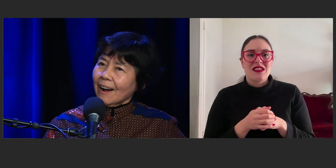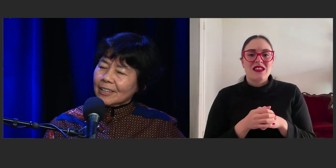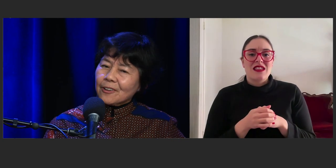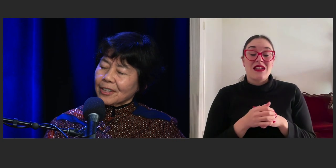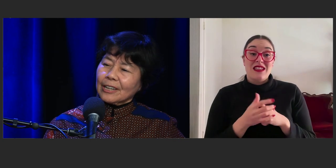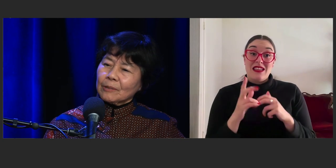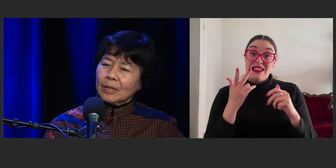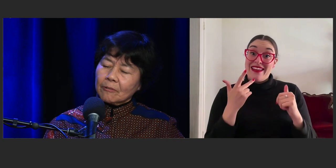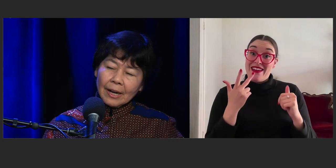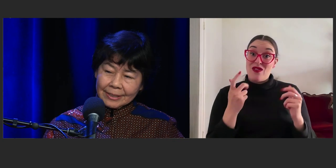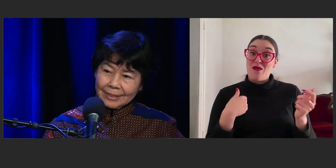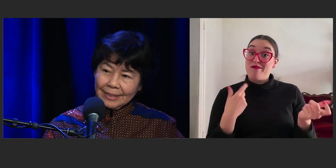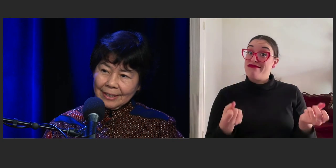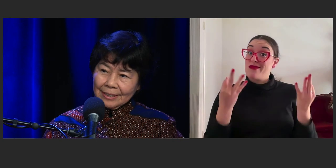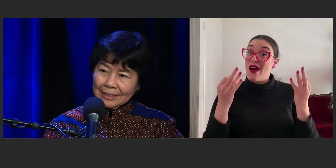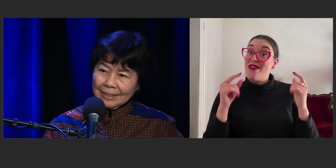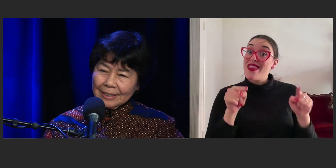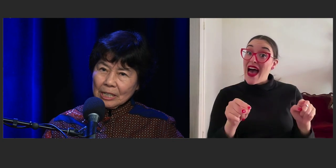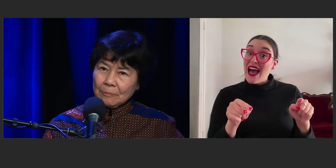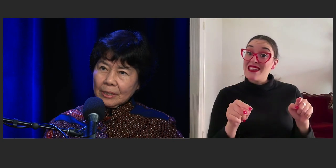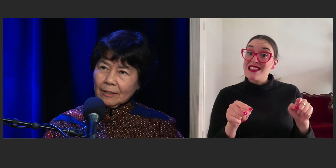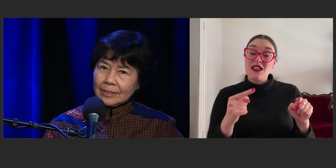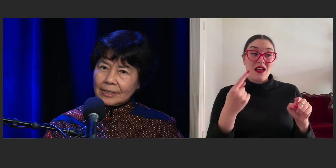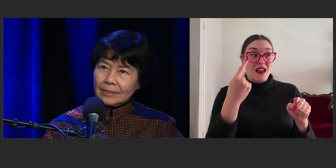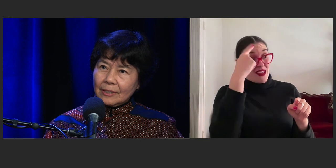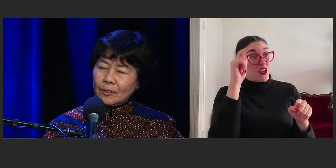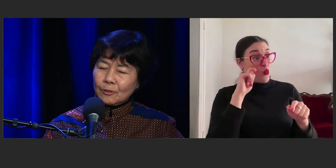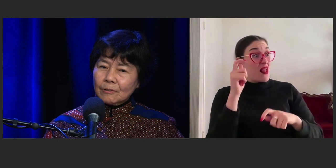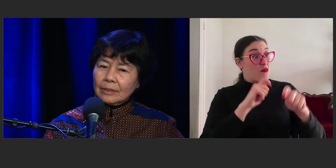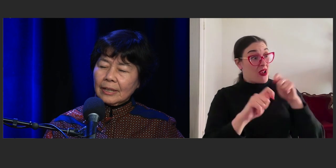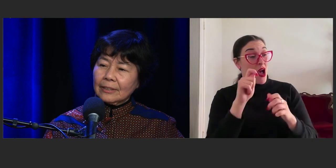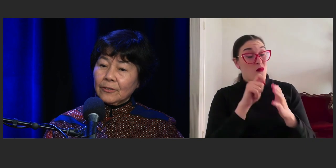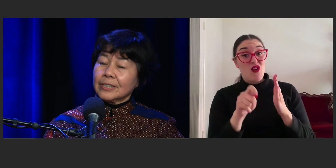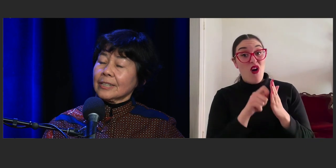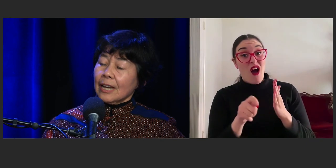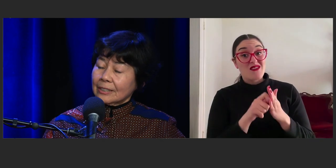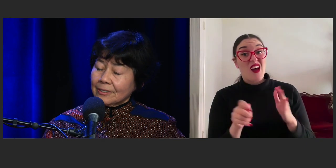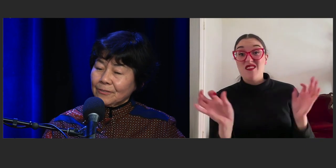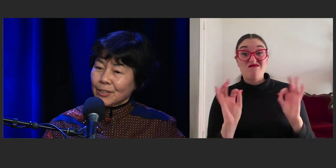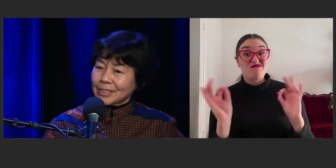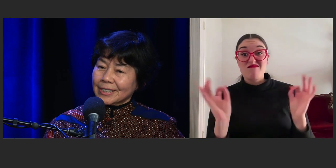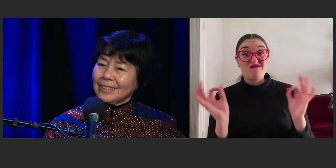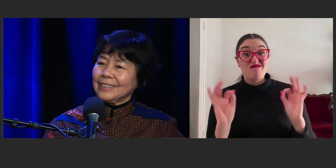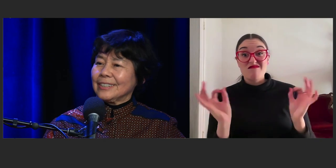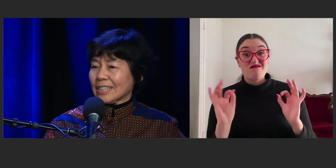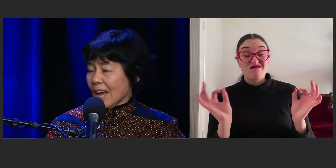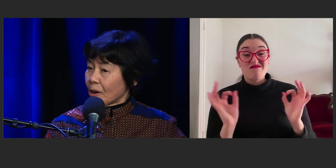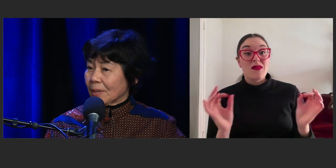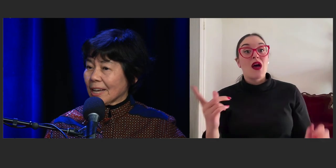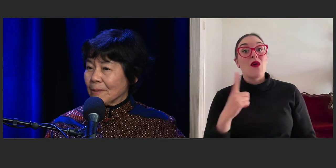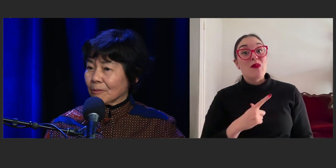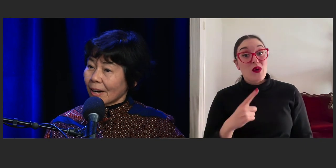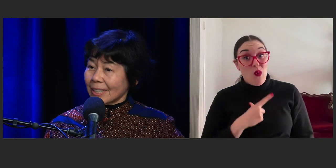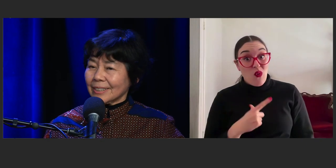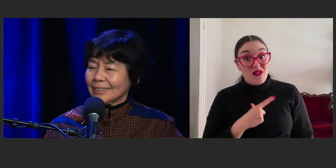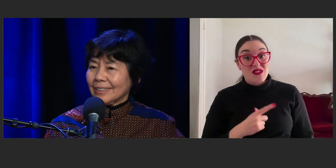I don't think I'd be a writer today, because through adversity is how I became a writer.